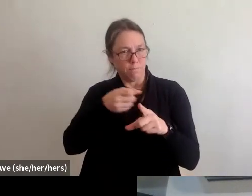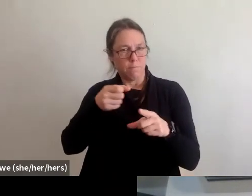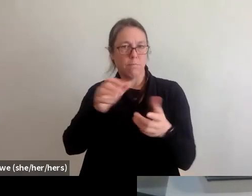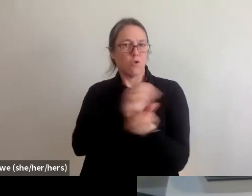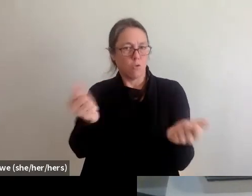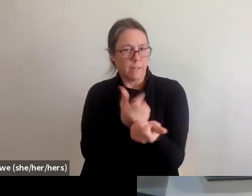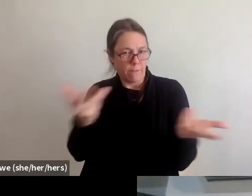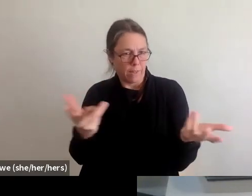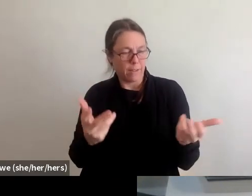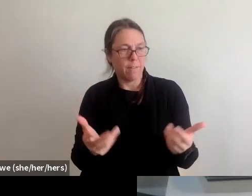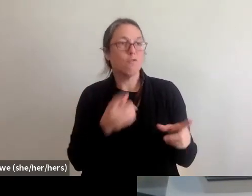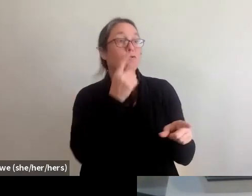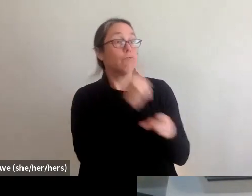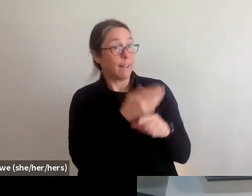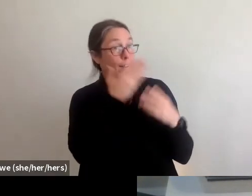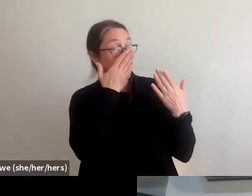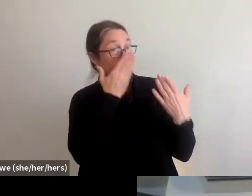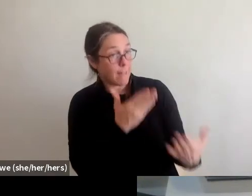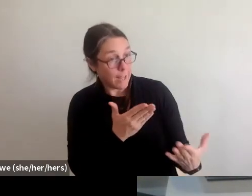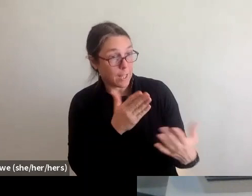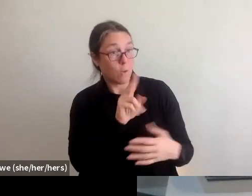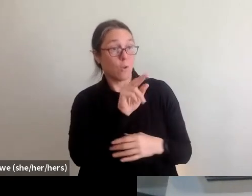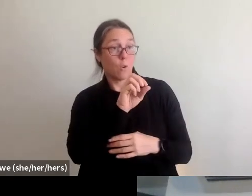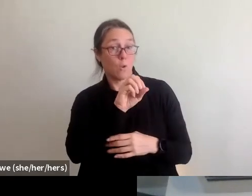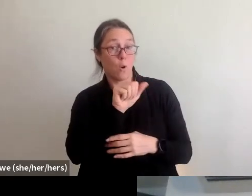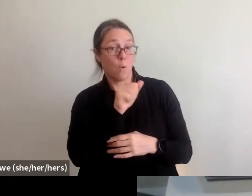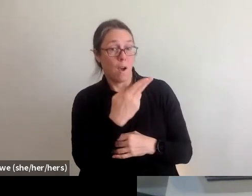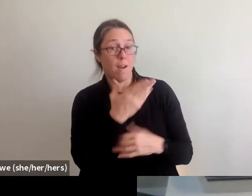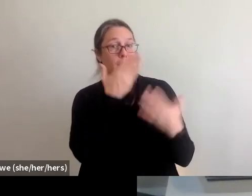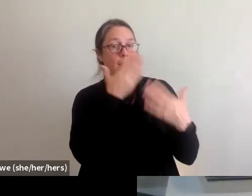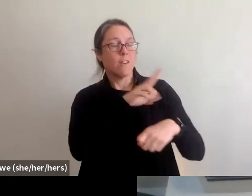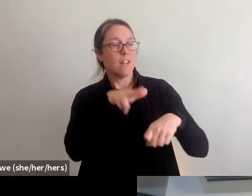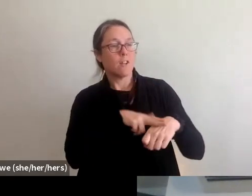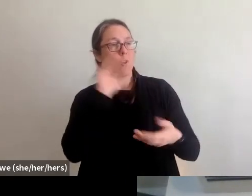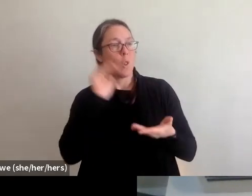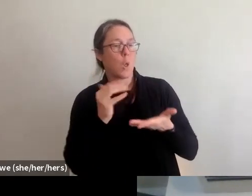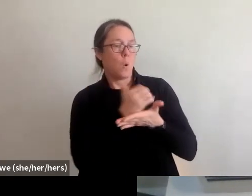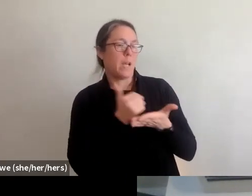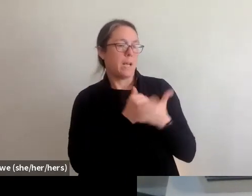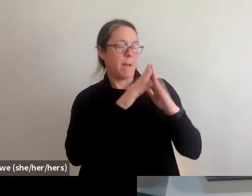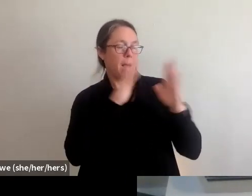Well, thank you, Noah. Thank you National Low Income Housing Coalition, and we look forward to answering